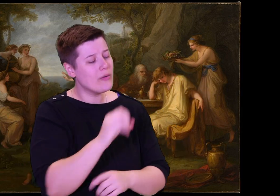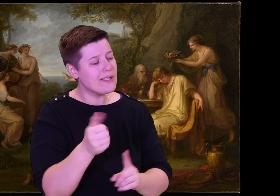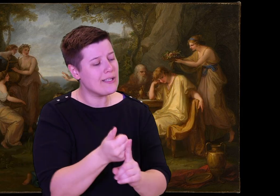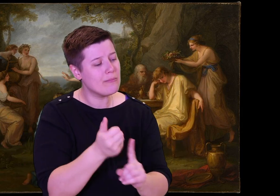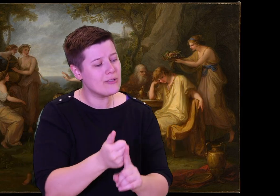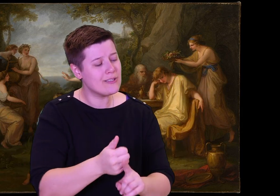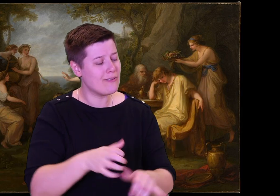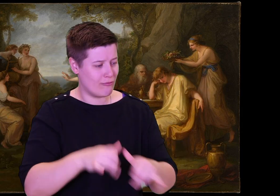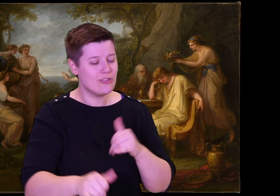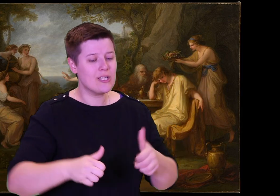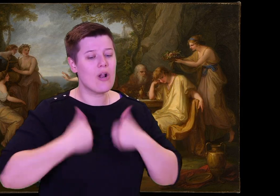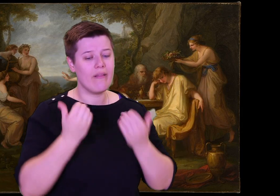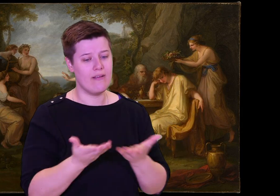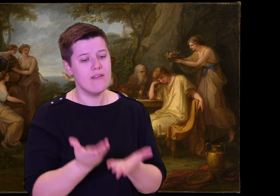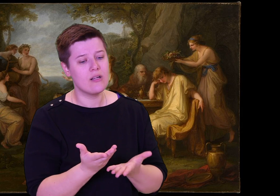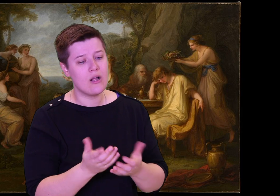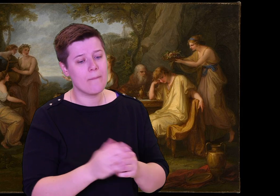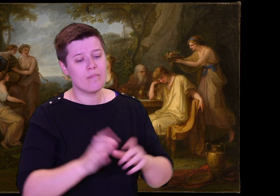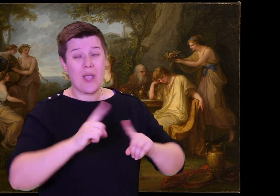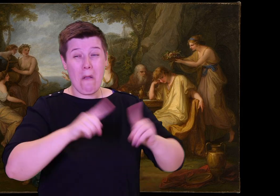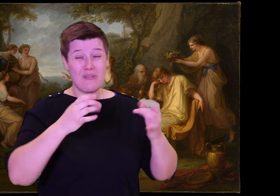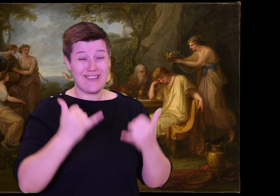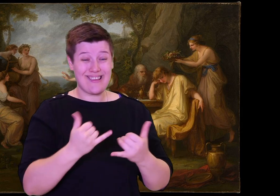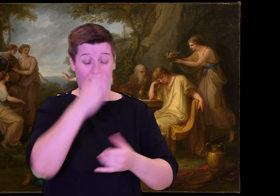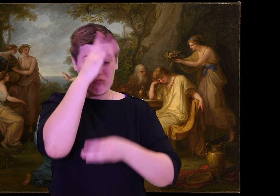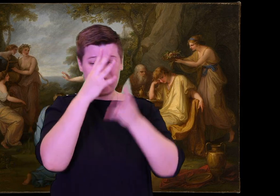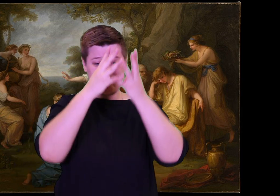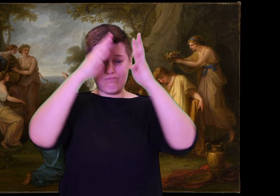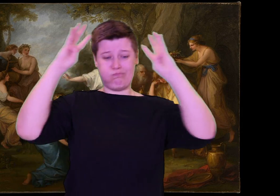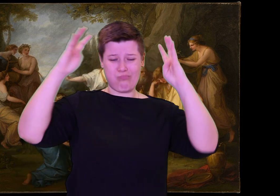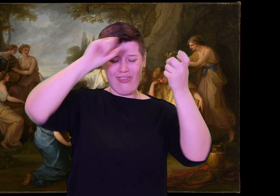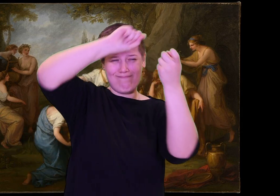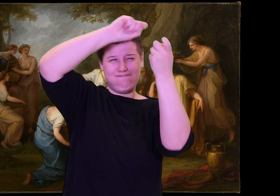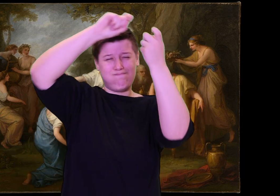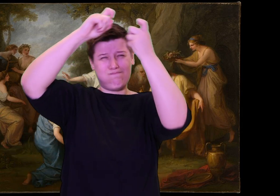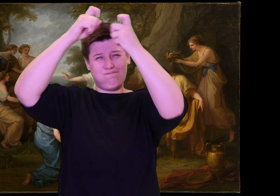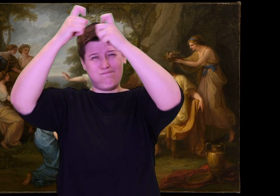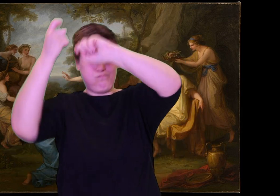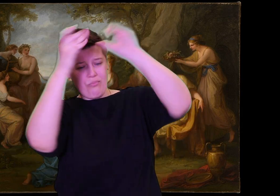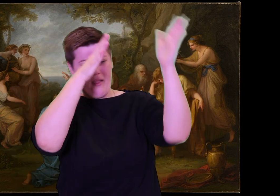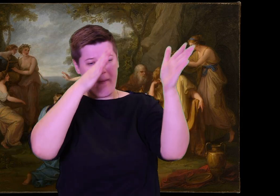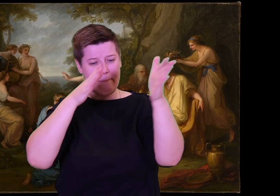Telemachus said moodily, "My friend, since you've raised the subject, there was